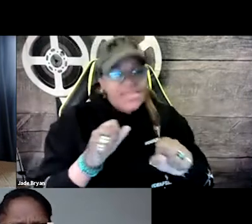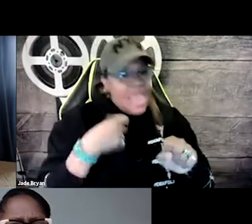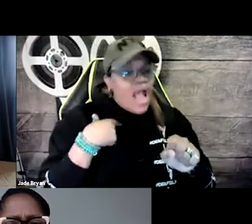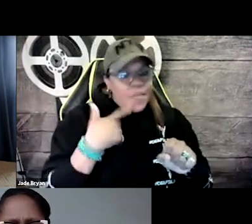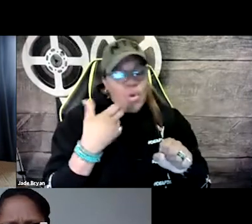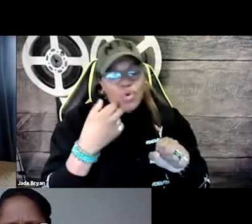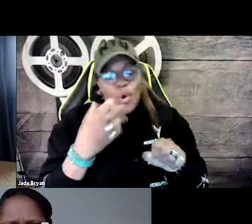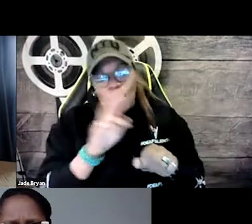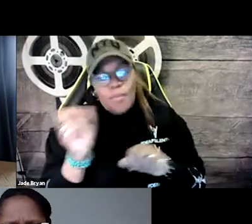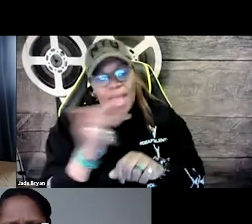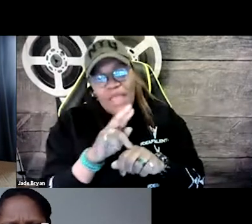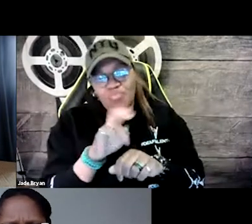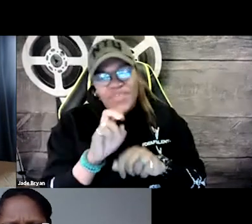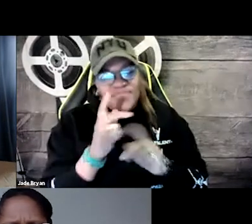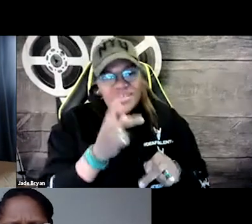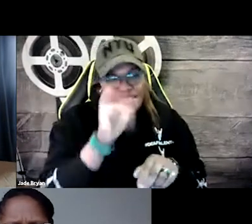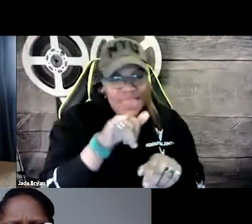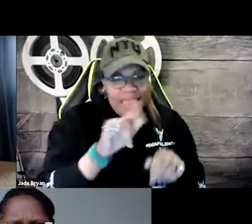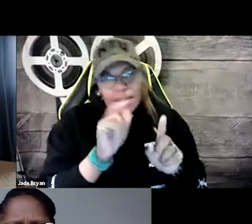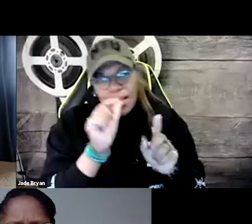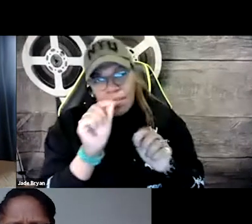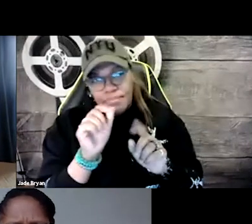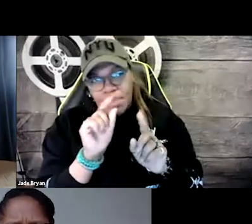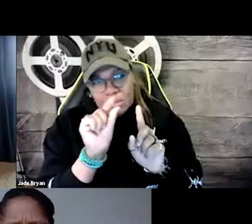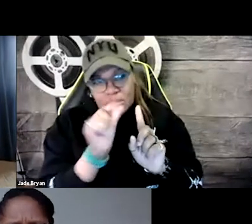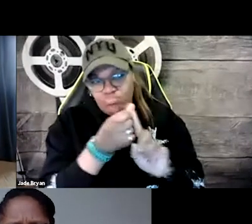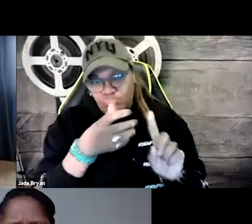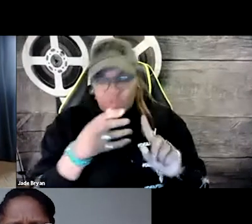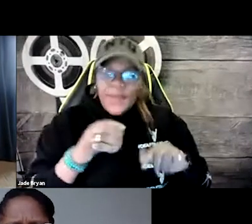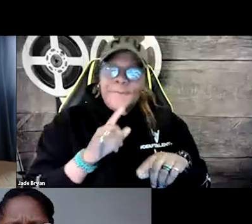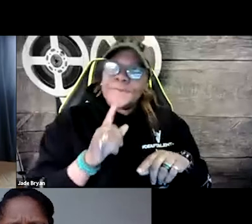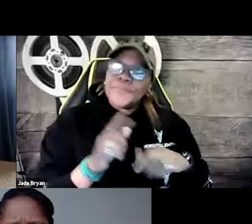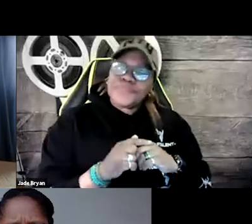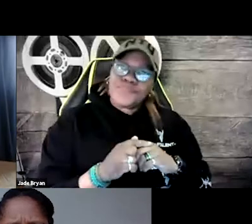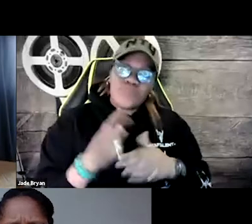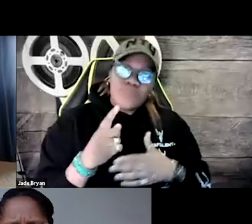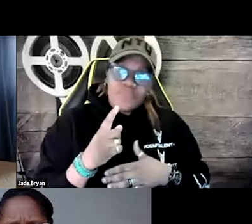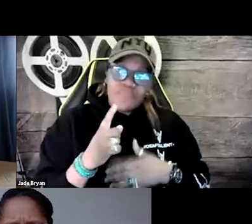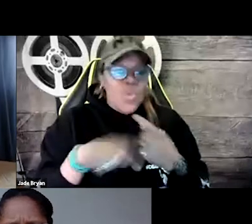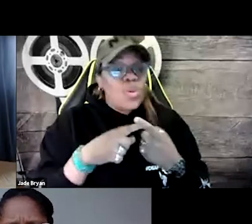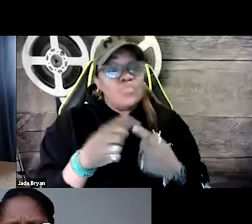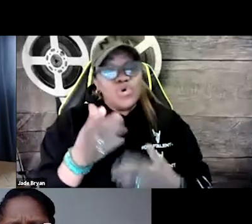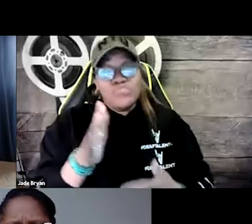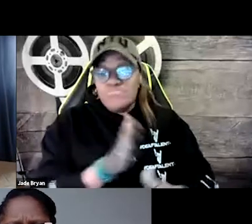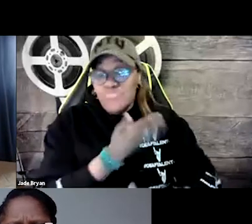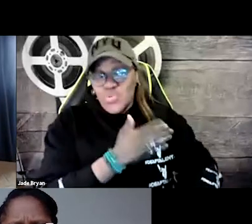Yes. Okay. So, yeah, I did want to go back and talk about that a little bit more and provide a bit more expansion on that.